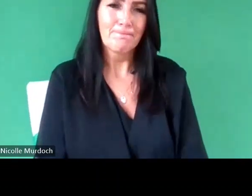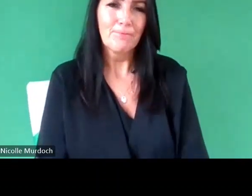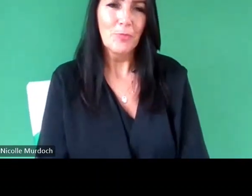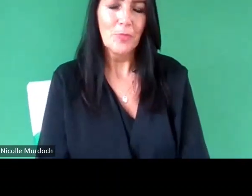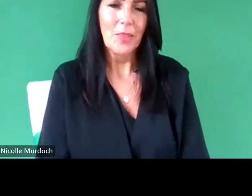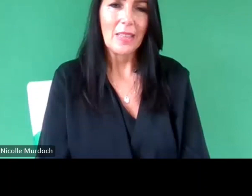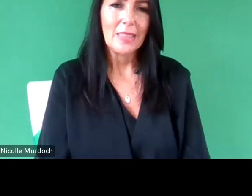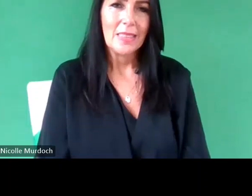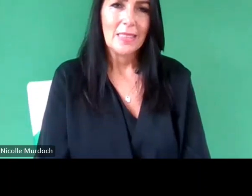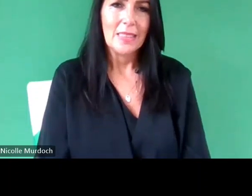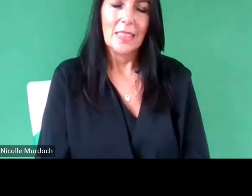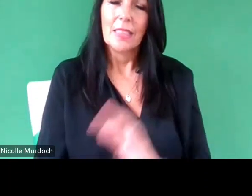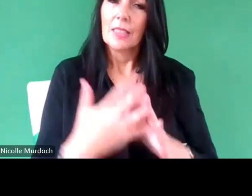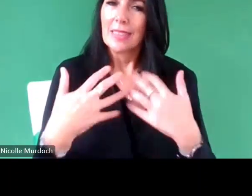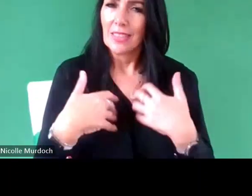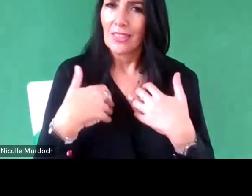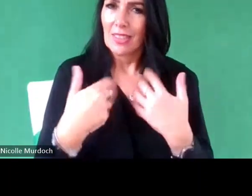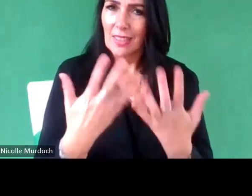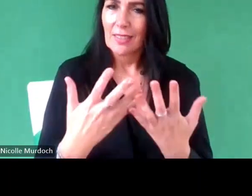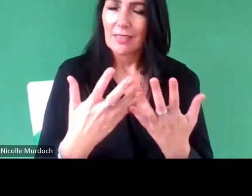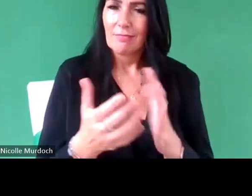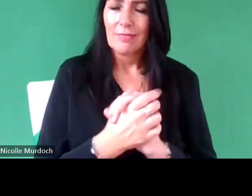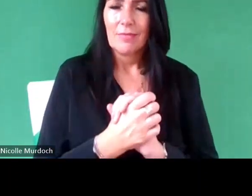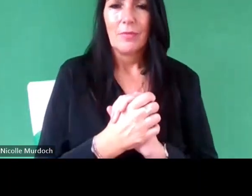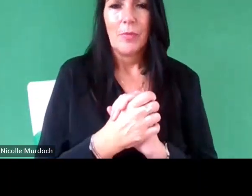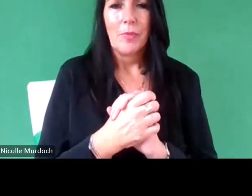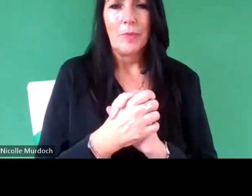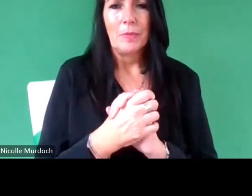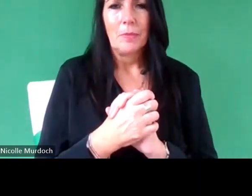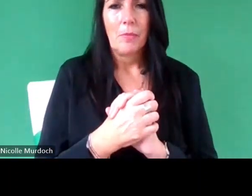really interesting point I'm just going to expand on that I think that's this whole topic inclusion